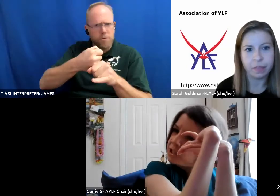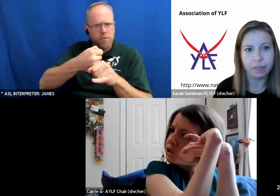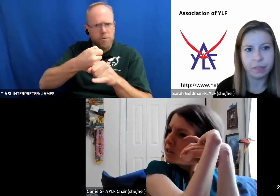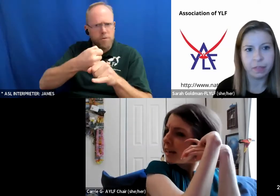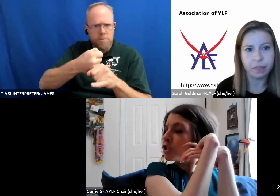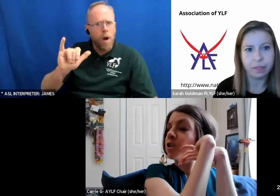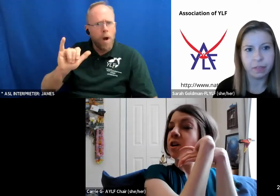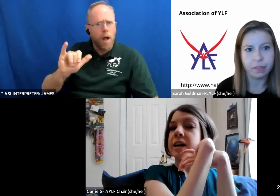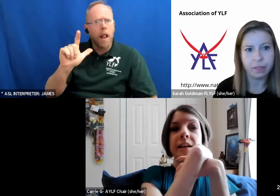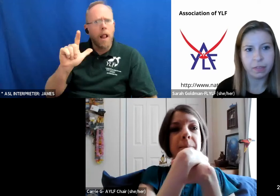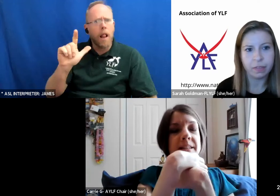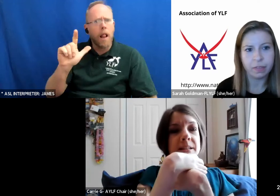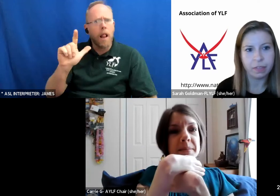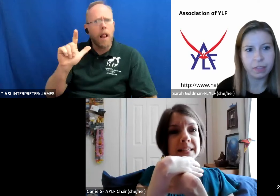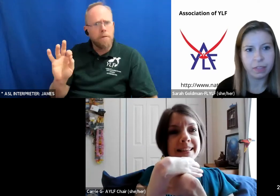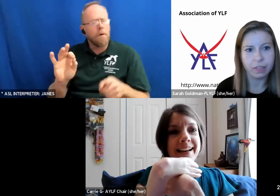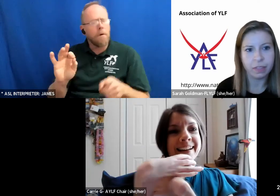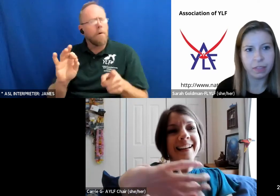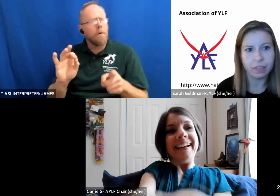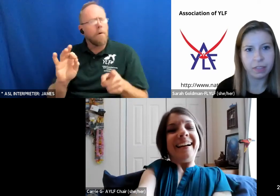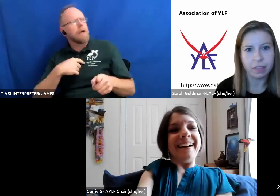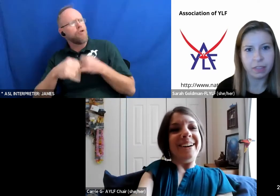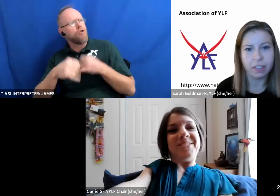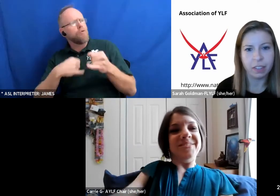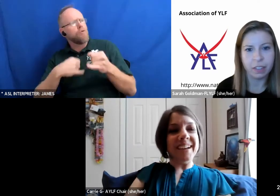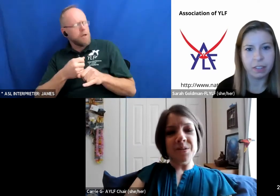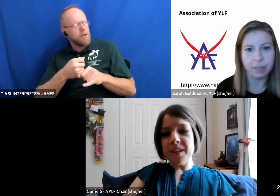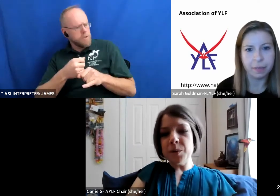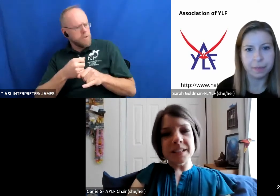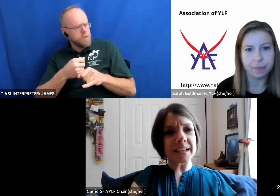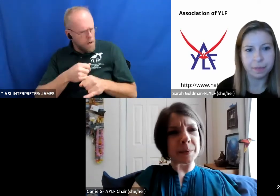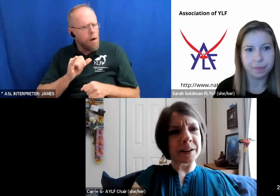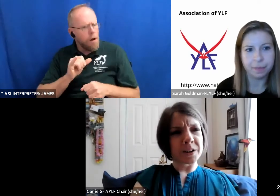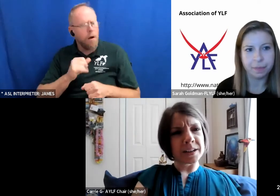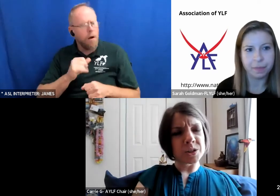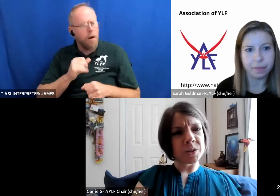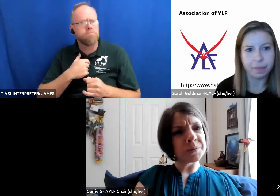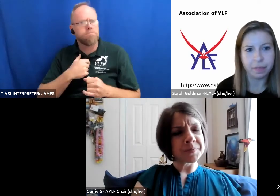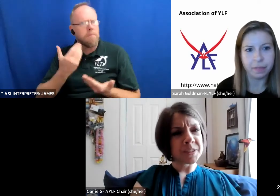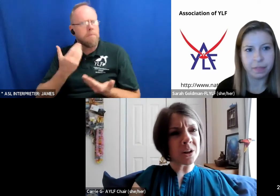international i i must have missed that um i don't think we talked about international so